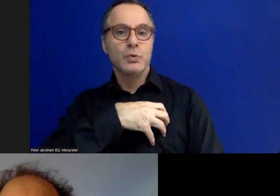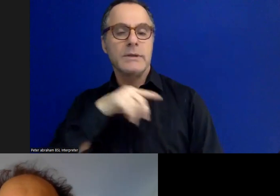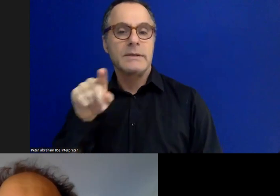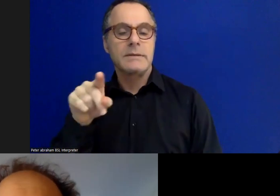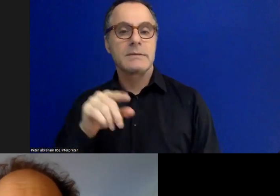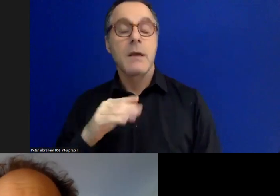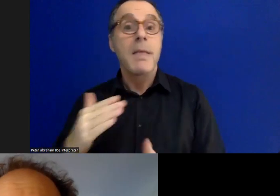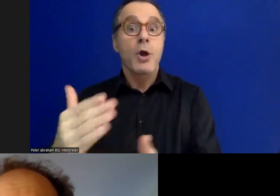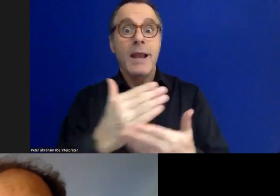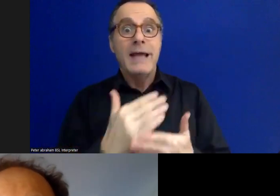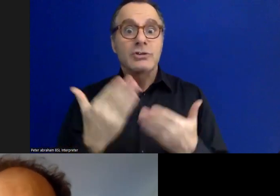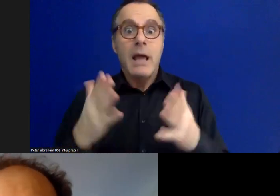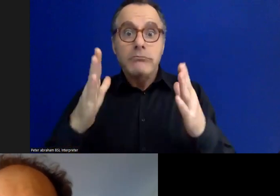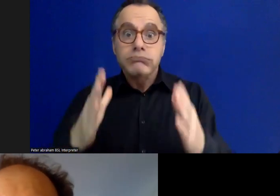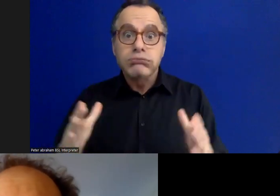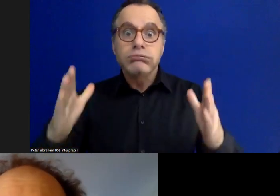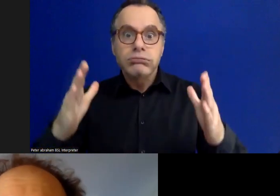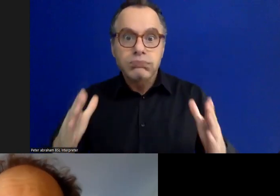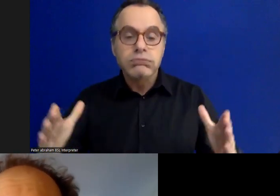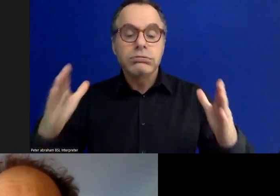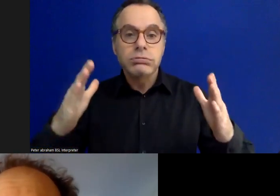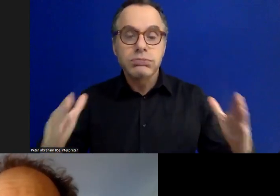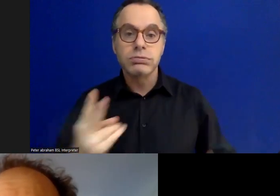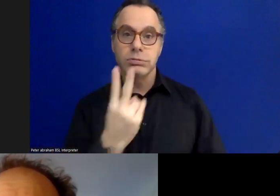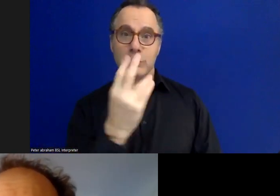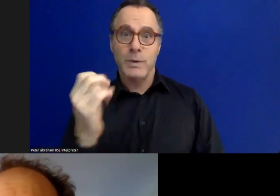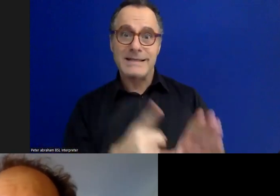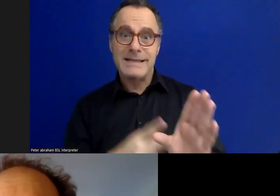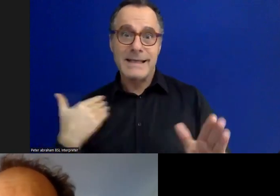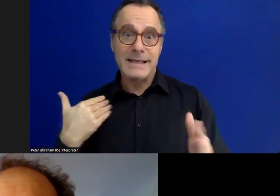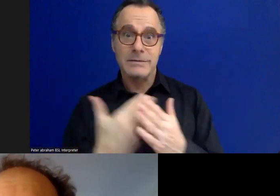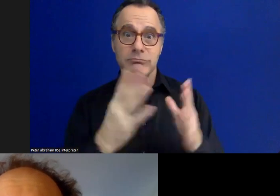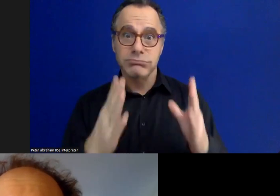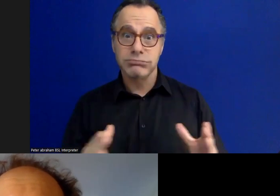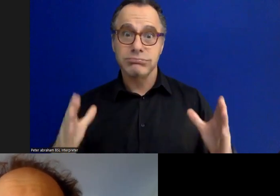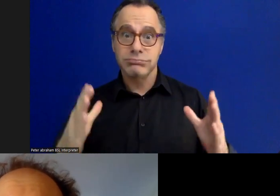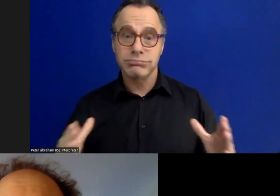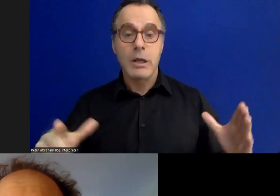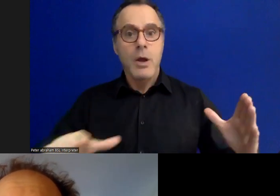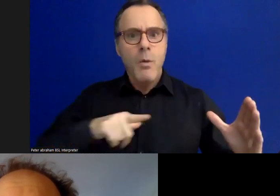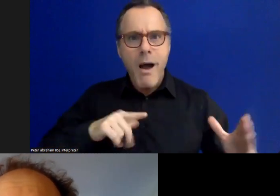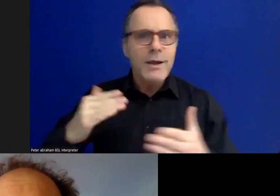has expanded quite a lot in the last 20 years, through actively collecting lots of protest and